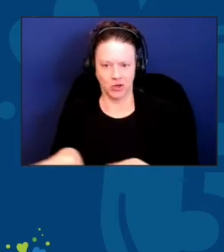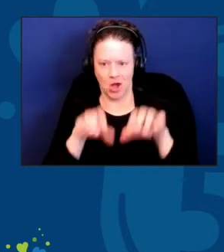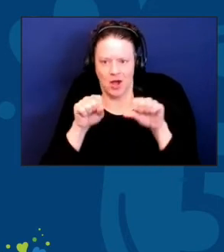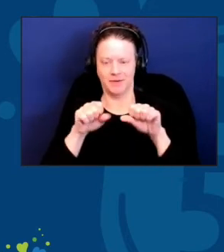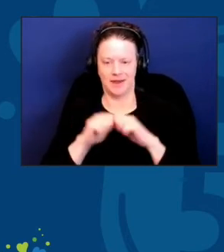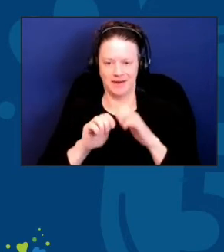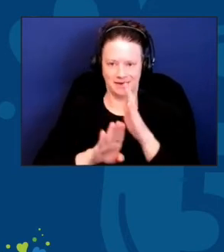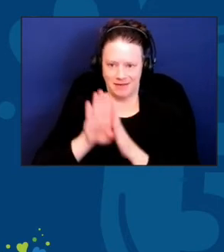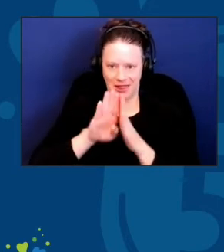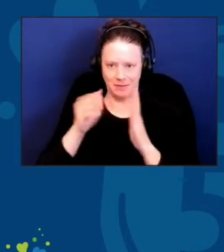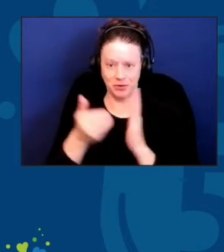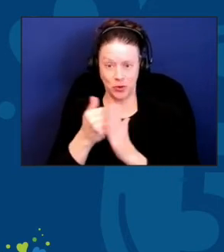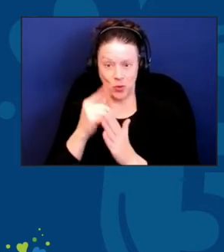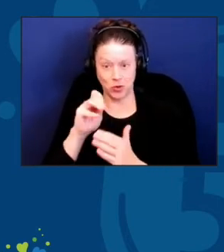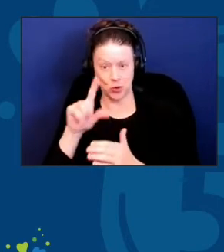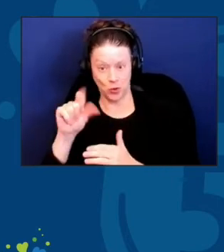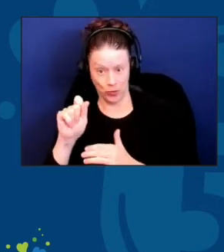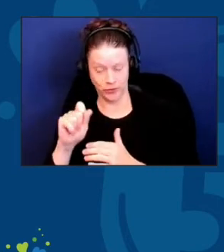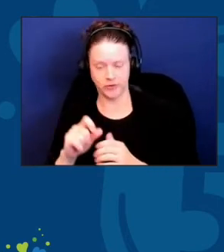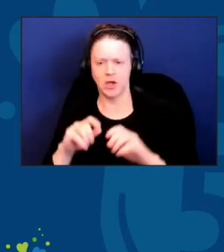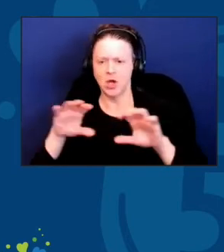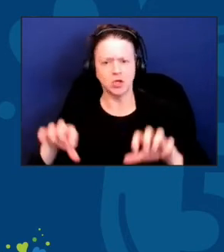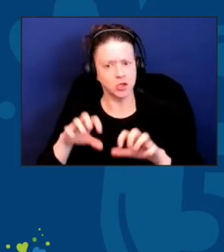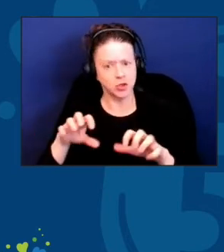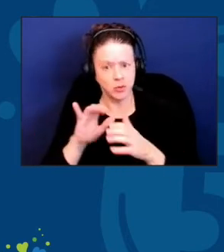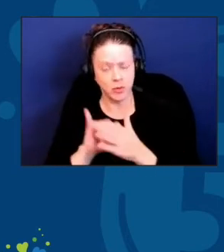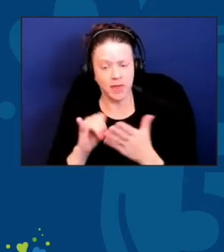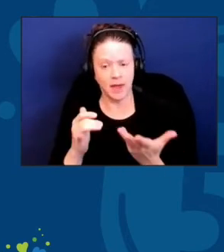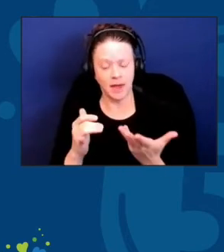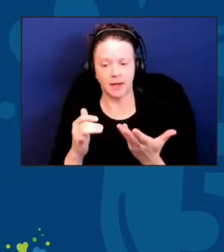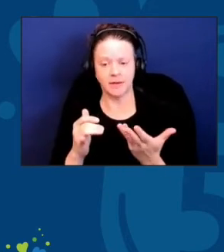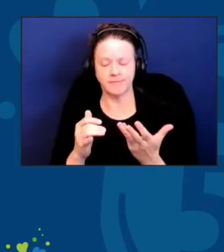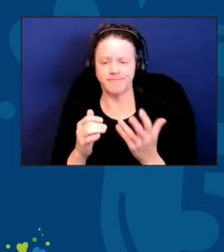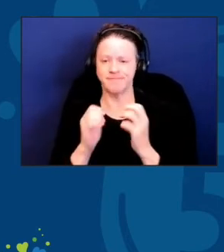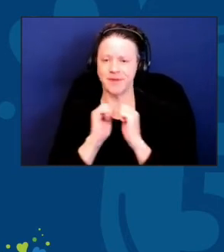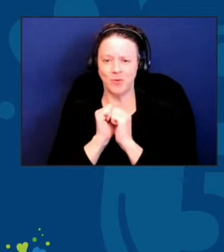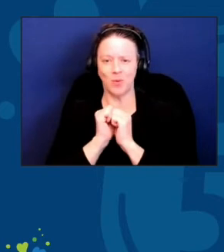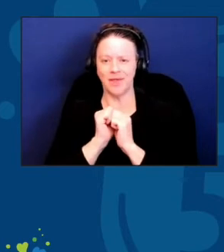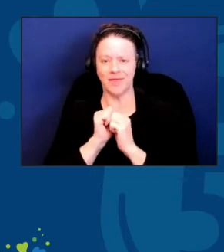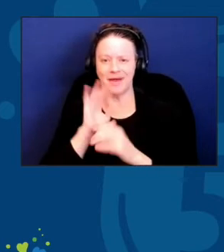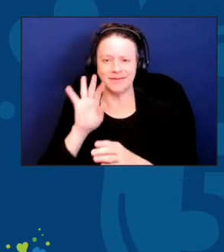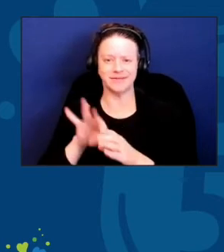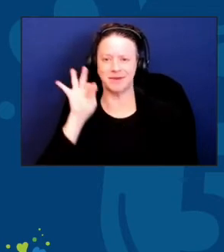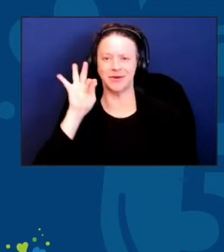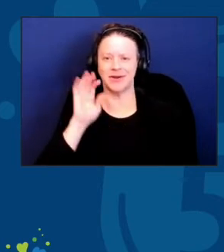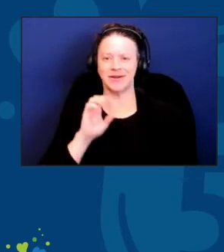and to do it with a spirit of adventure, I think.